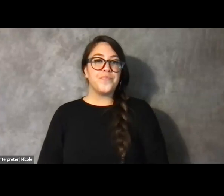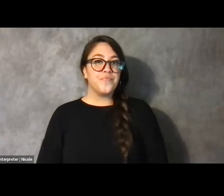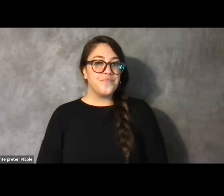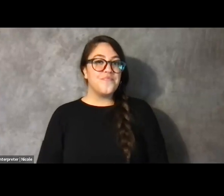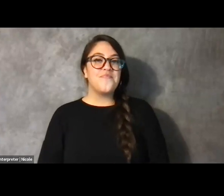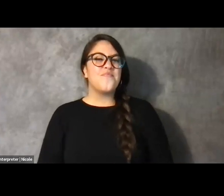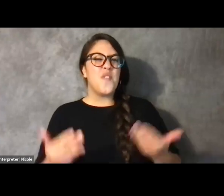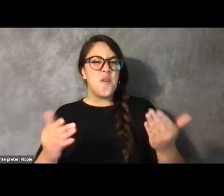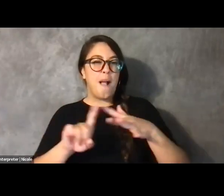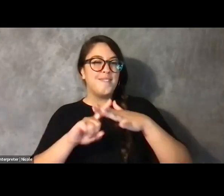OK.